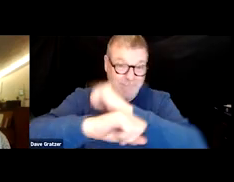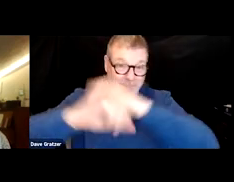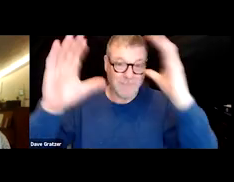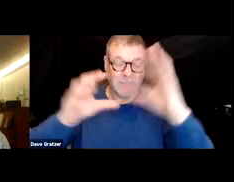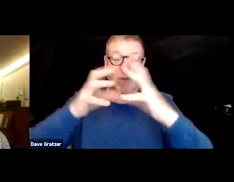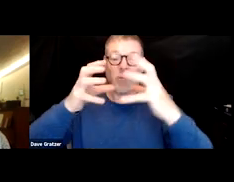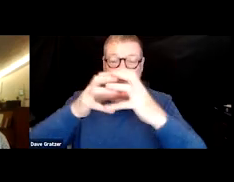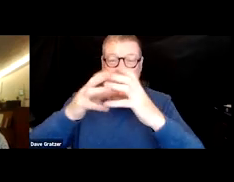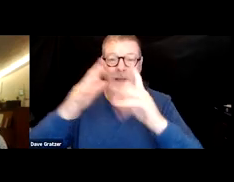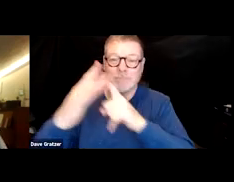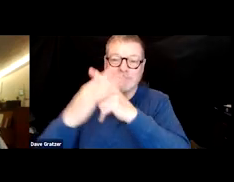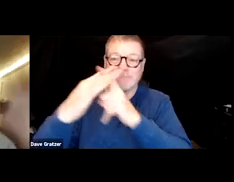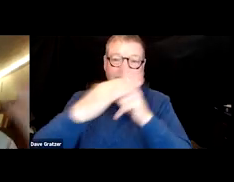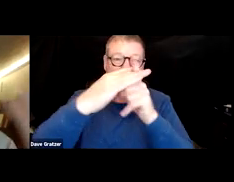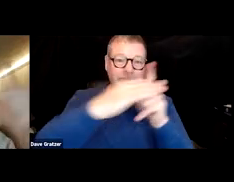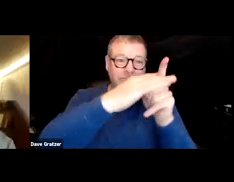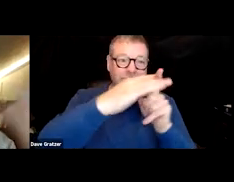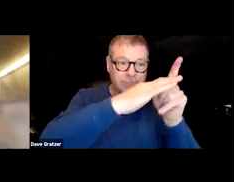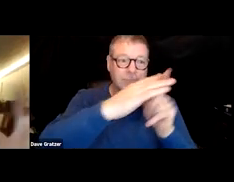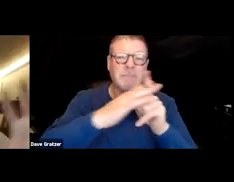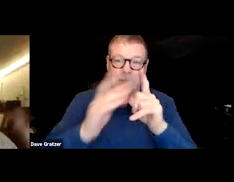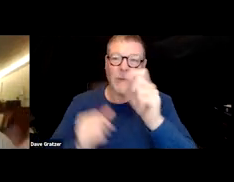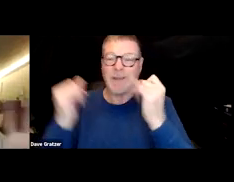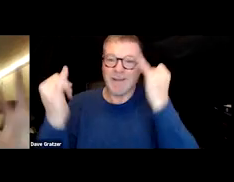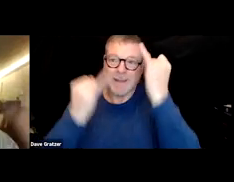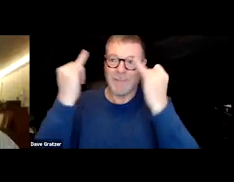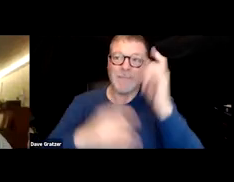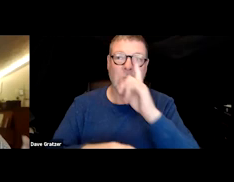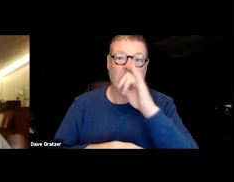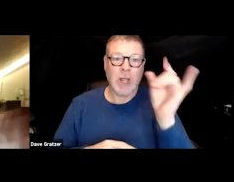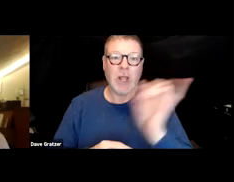it has kind of a crown on top. You can imagine that it's bejeweled